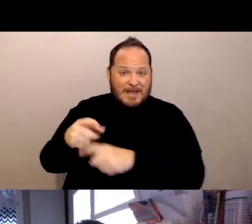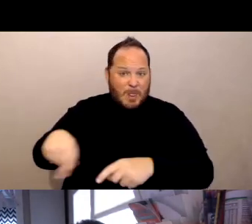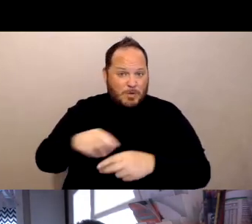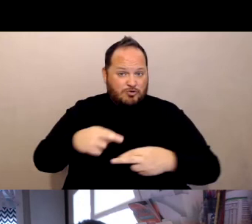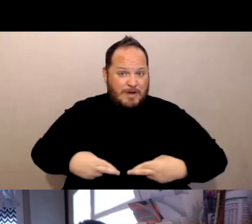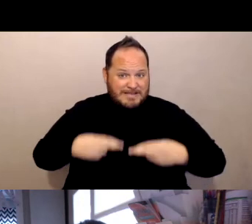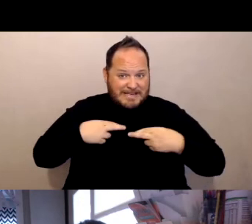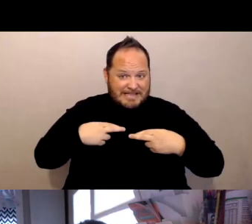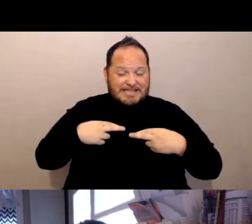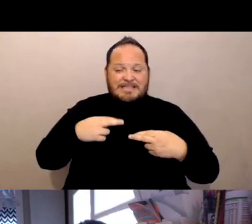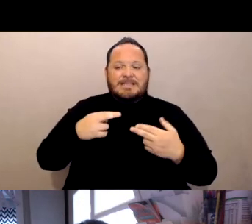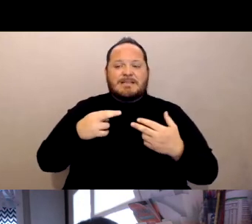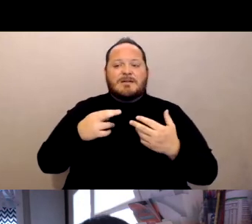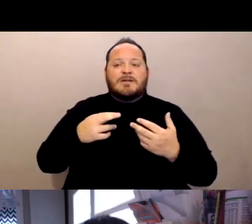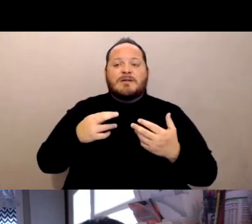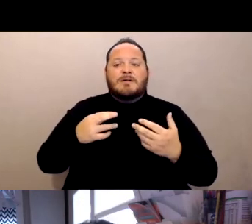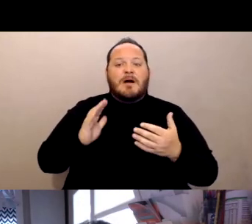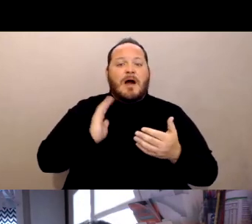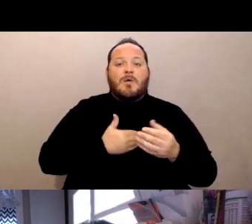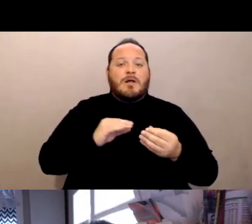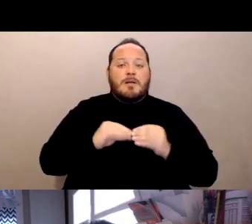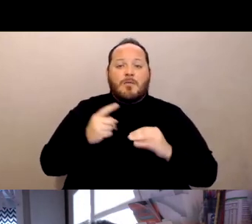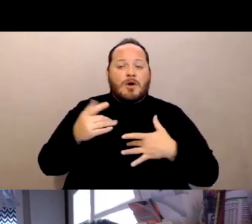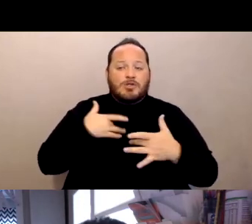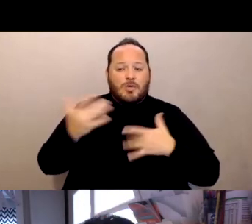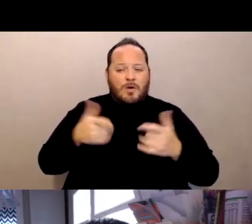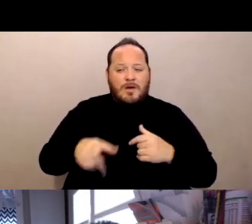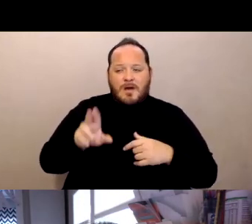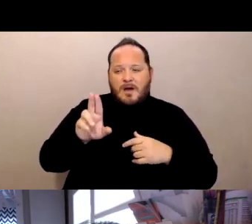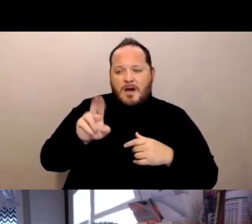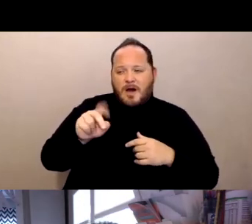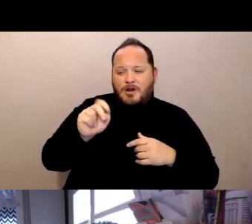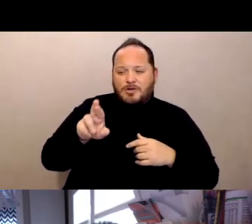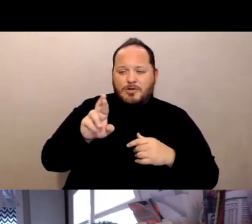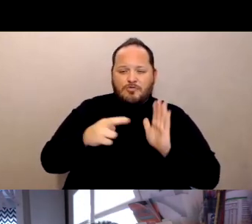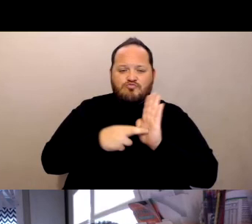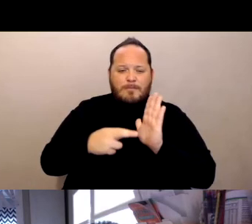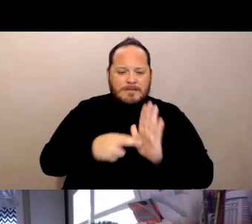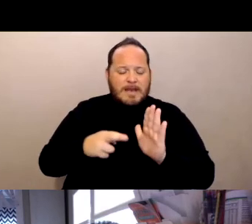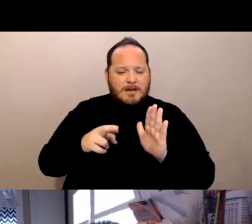what are so-called unrepresented residents, these are residents who have diminished significantly diminished capacity.